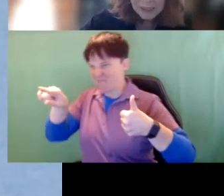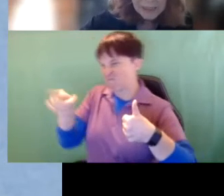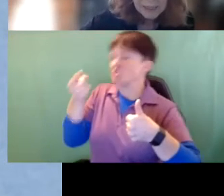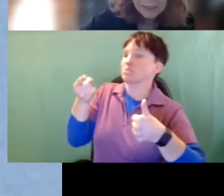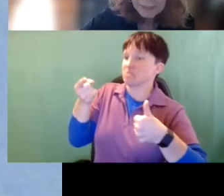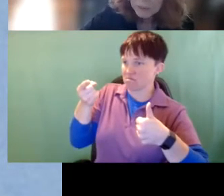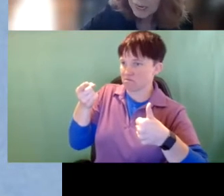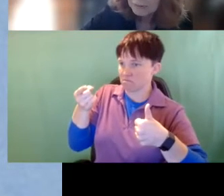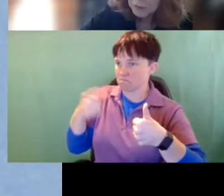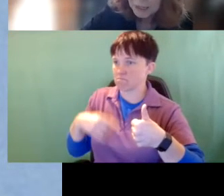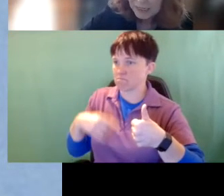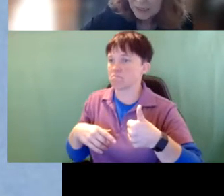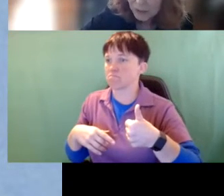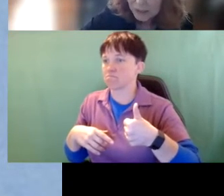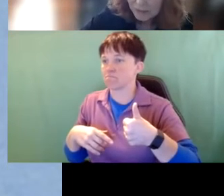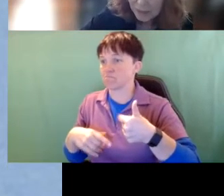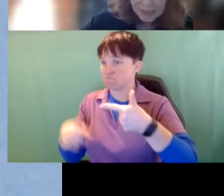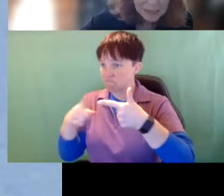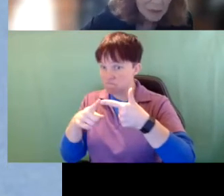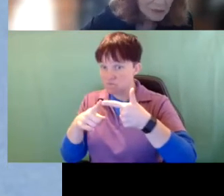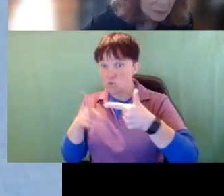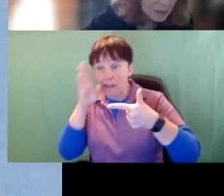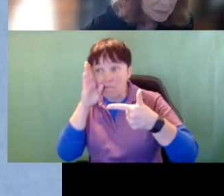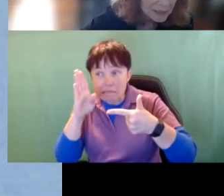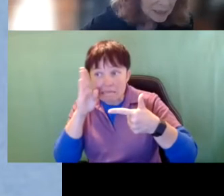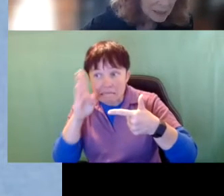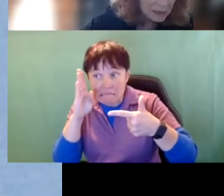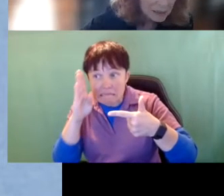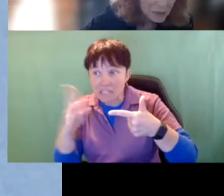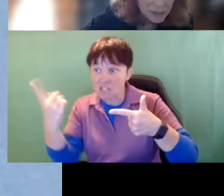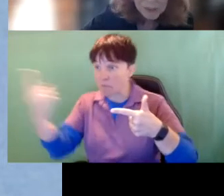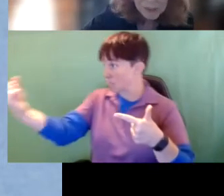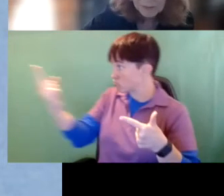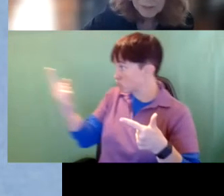Then we have to attend to it, right? So if someone comes in and talks to us. We have